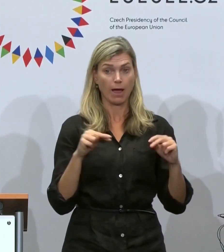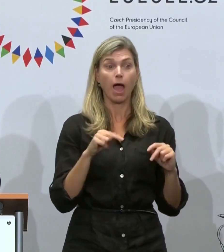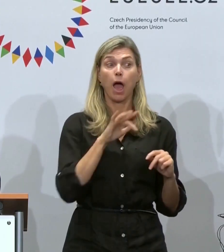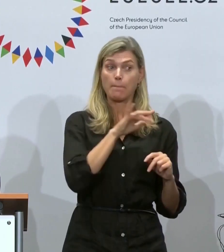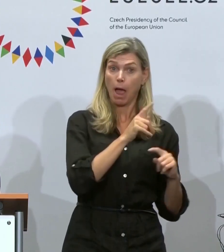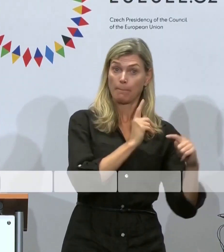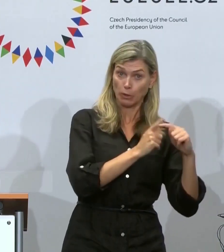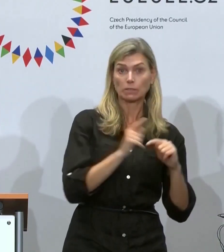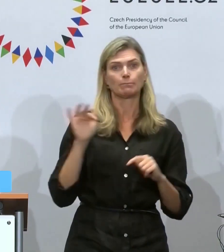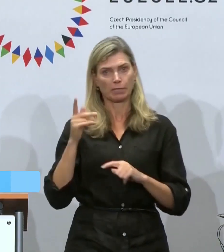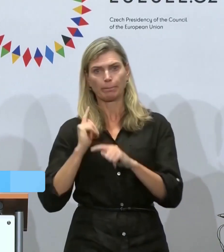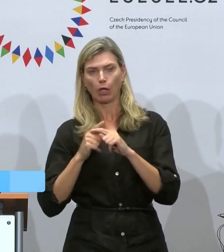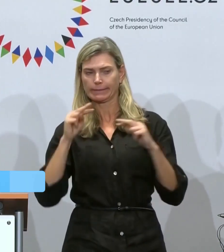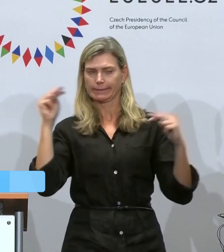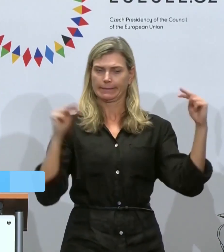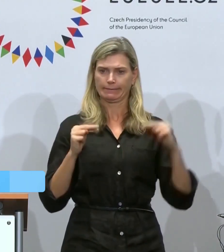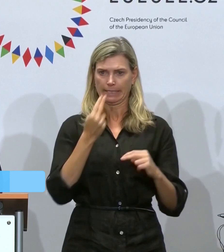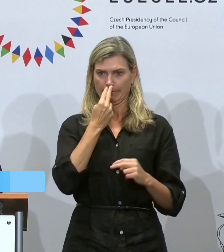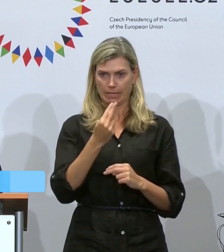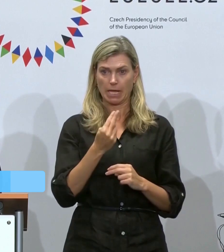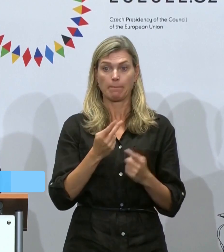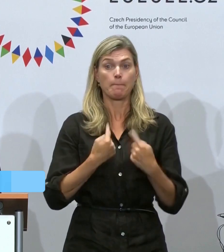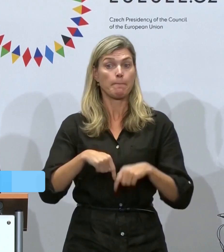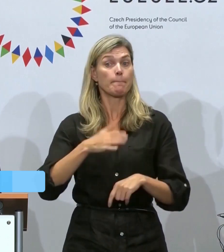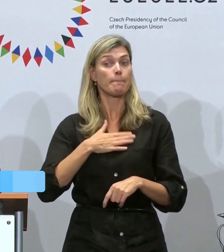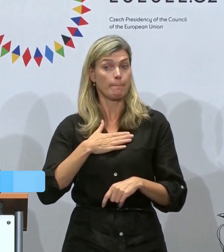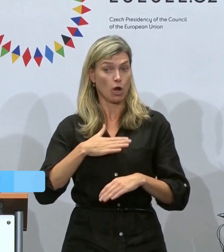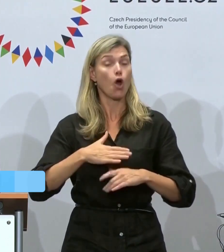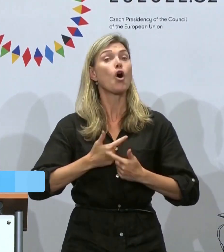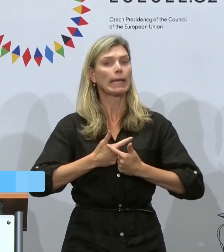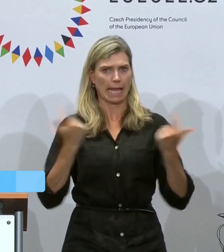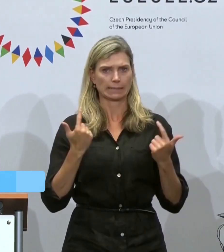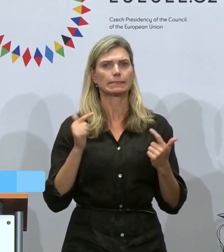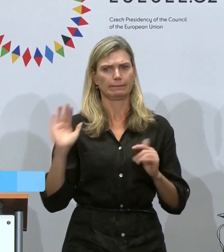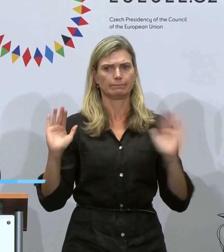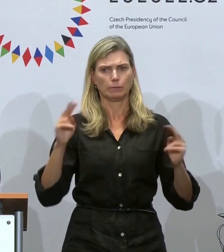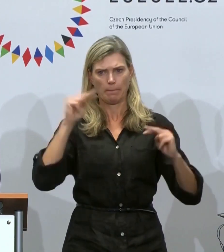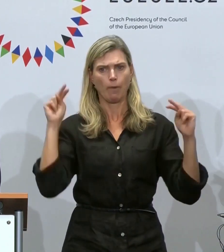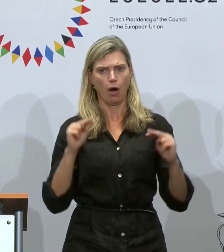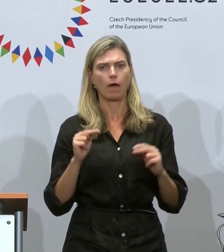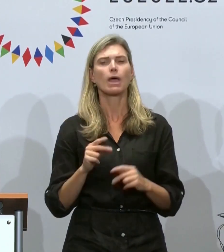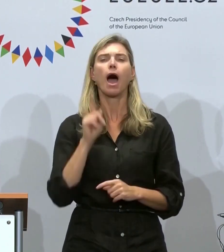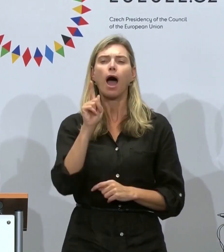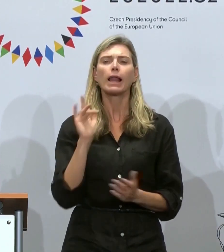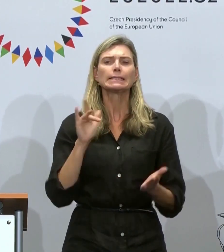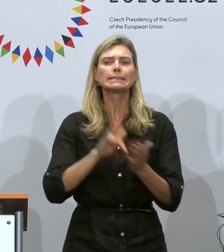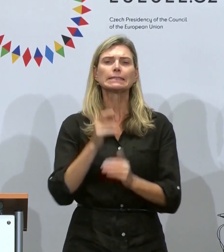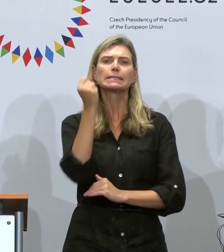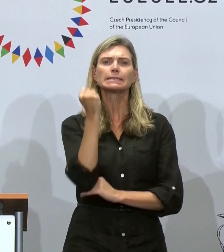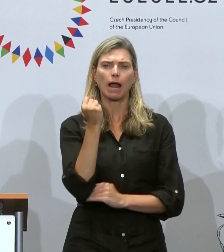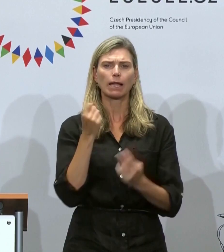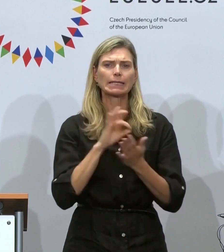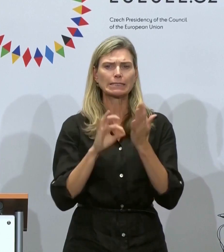"To me it's clear that there is a common ground, that we have an agreement that takes into